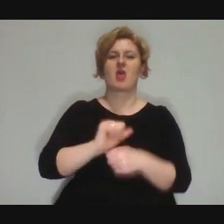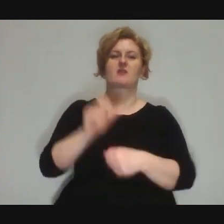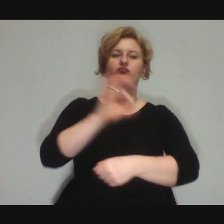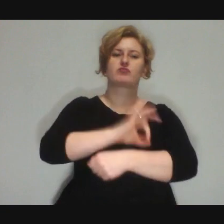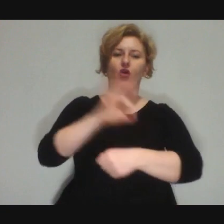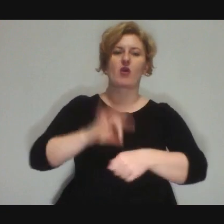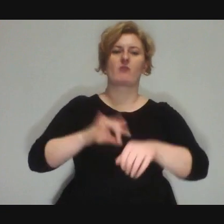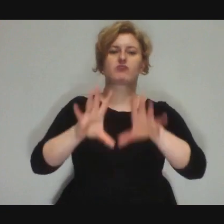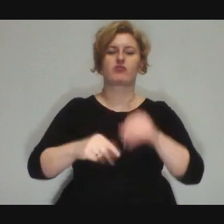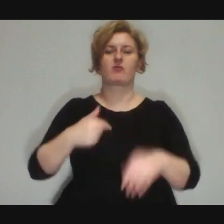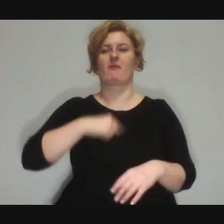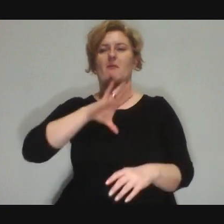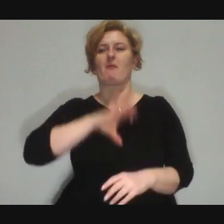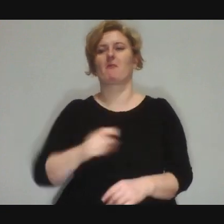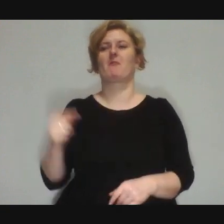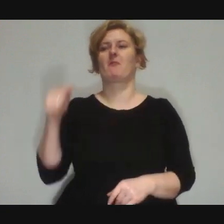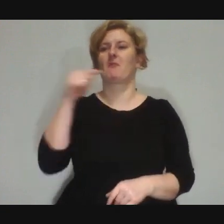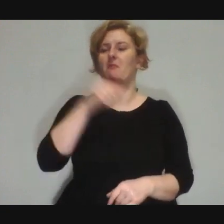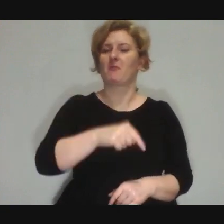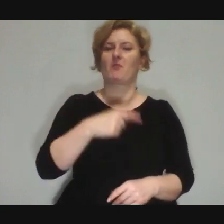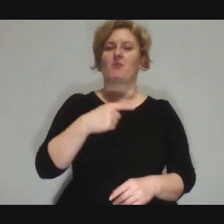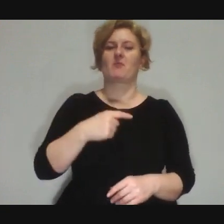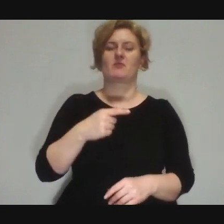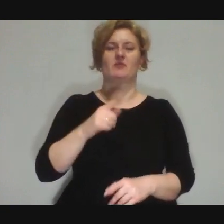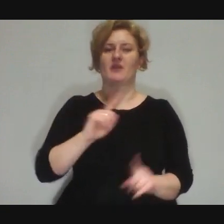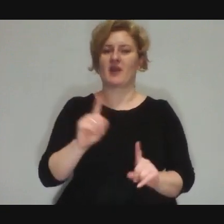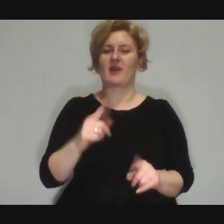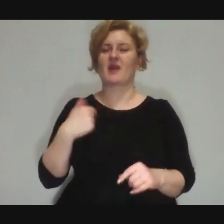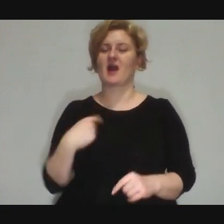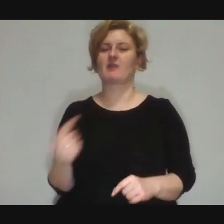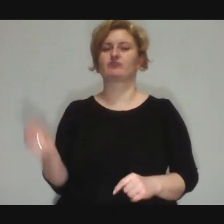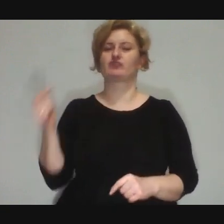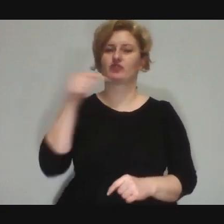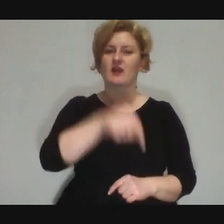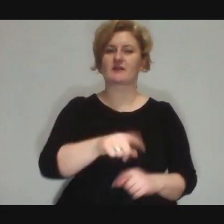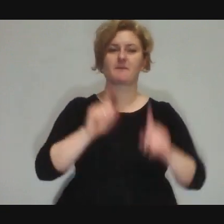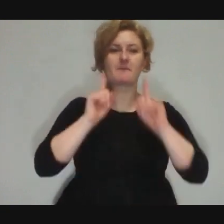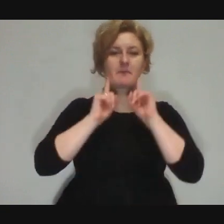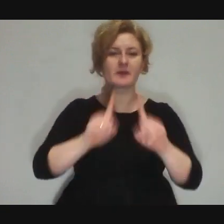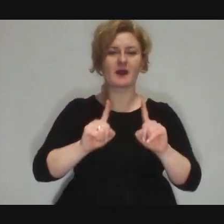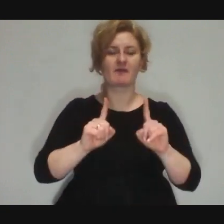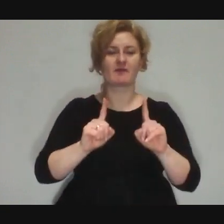but my presence there makes some sense.